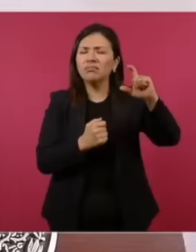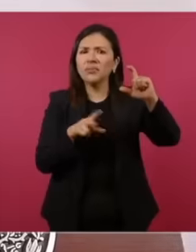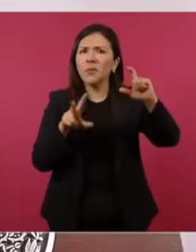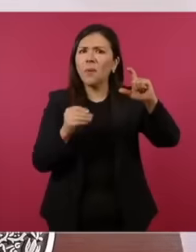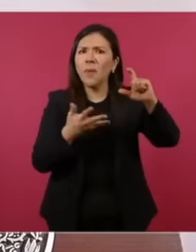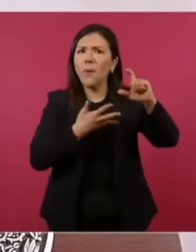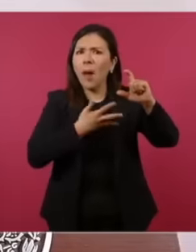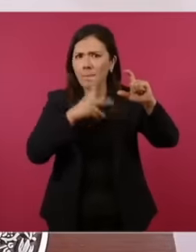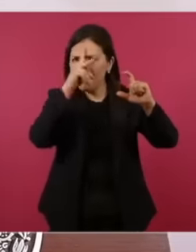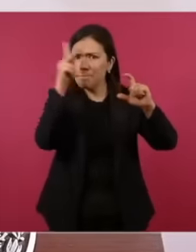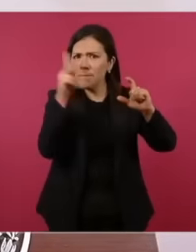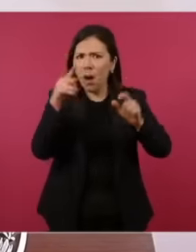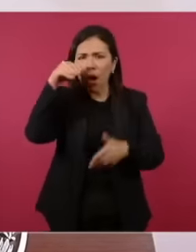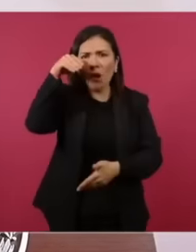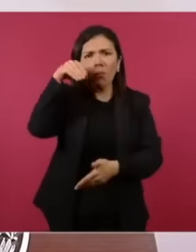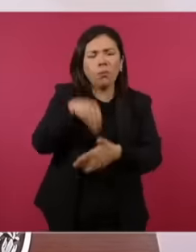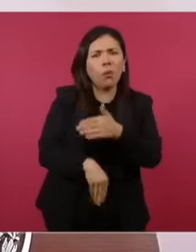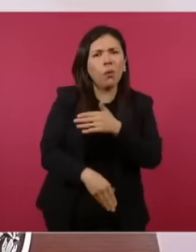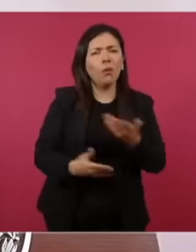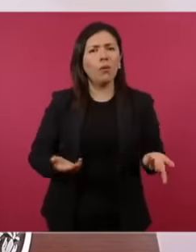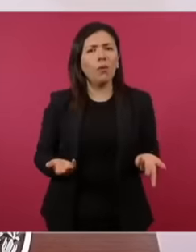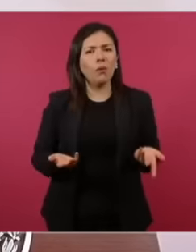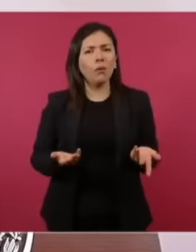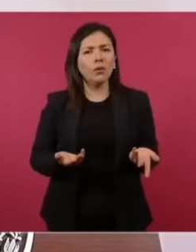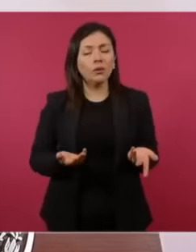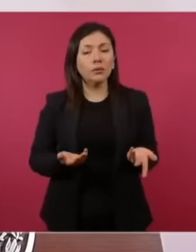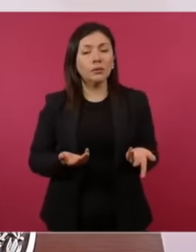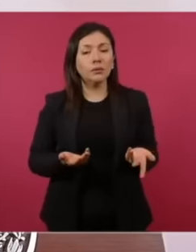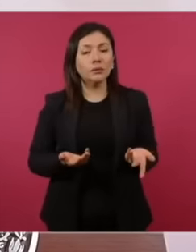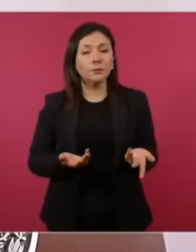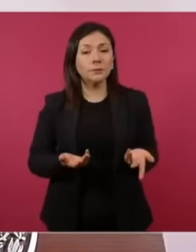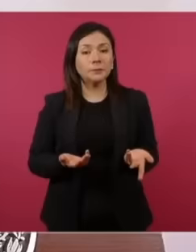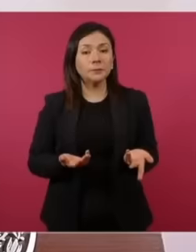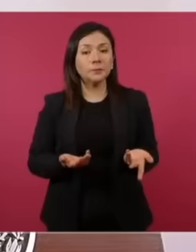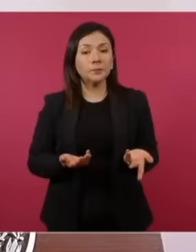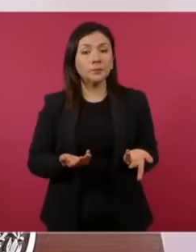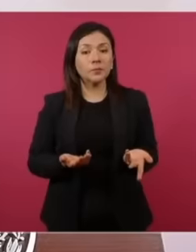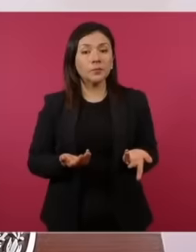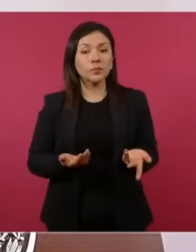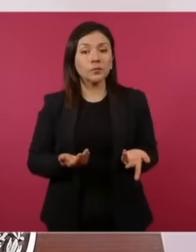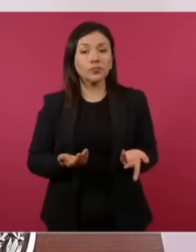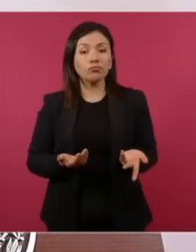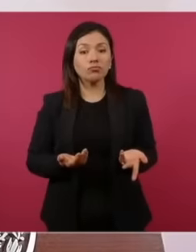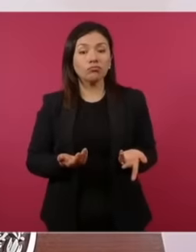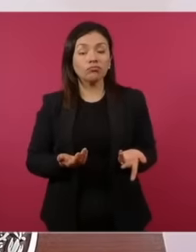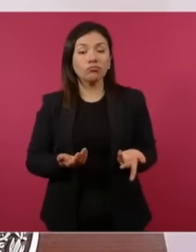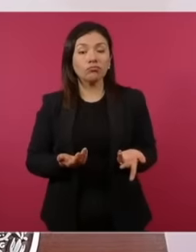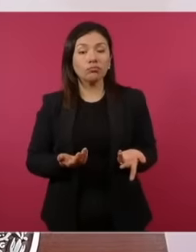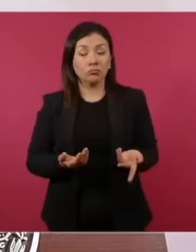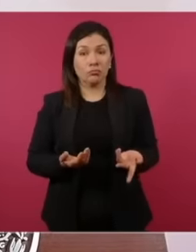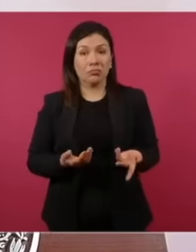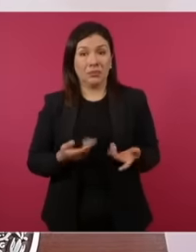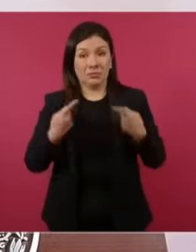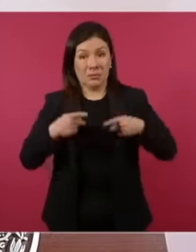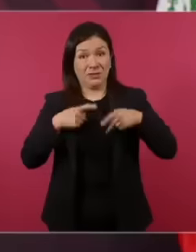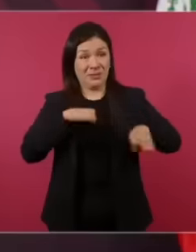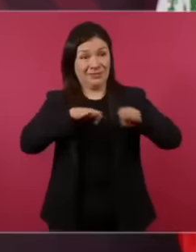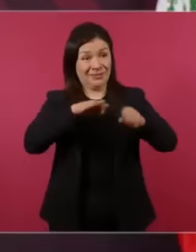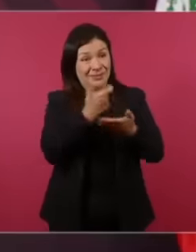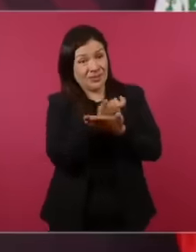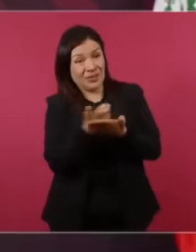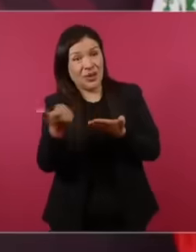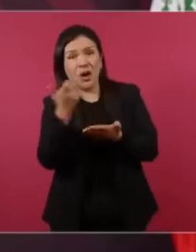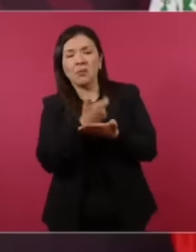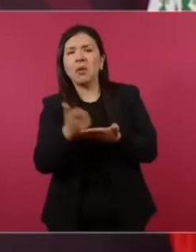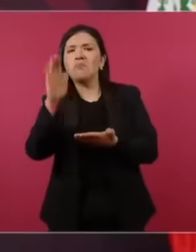collapsed, the salary was lost as the 70 percent of their